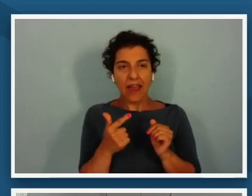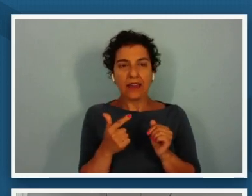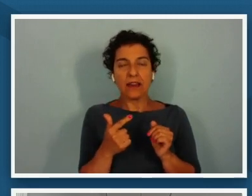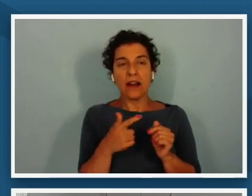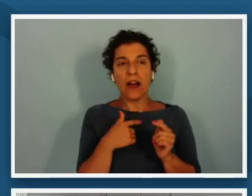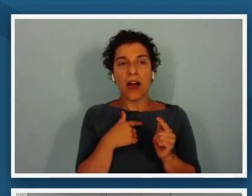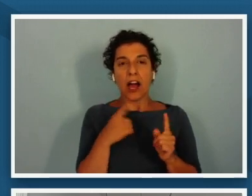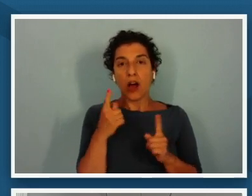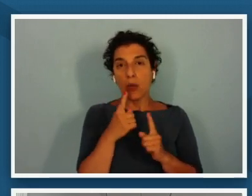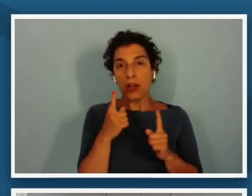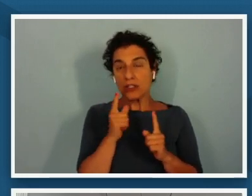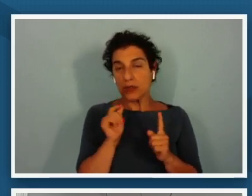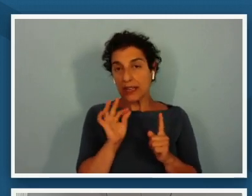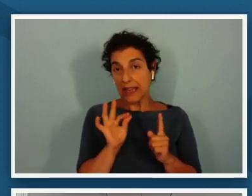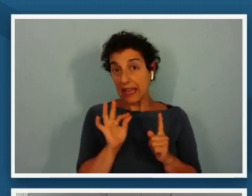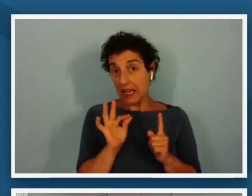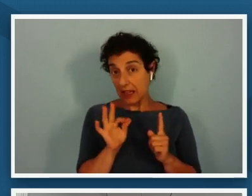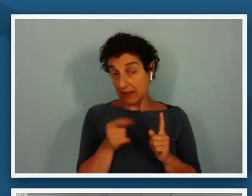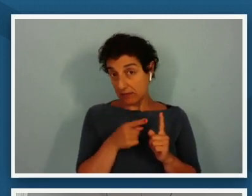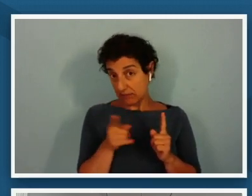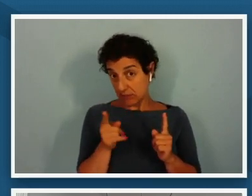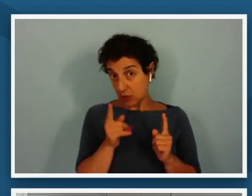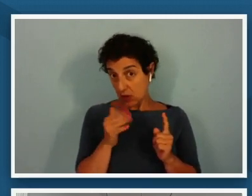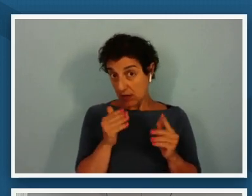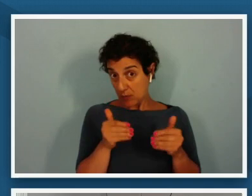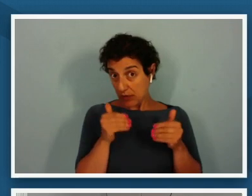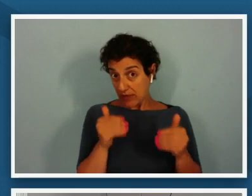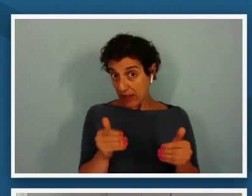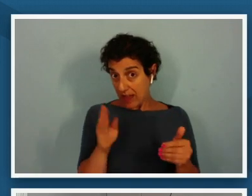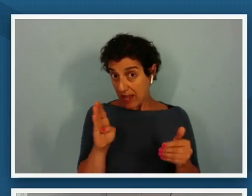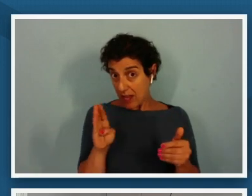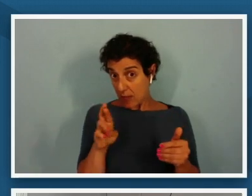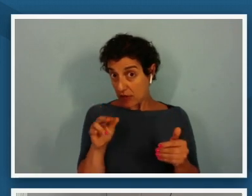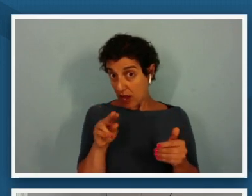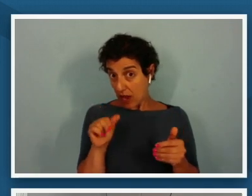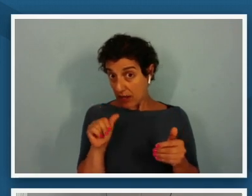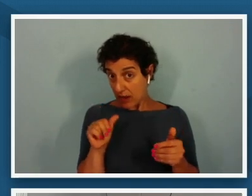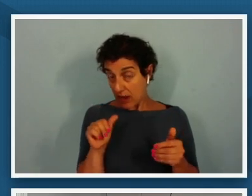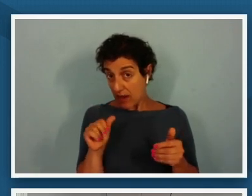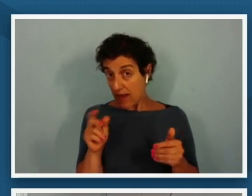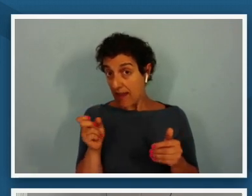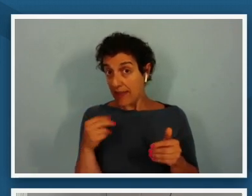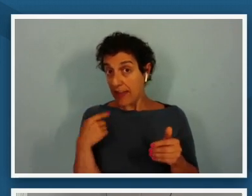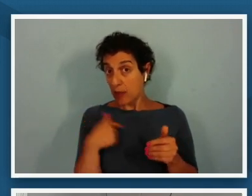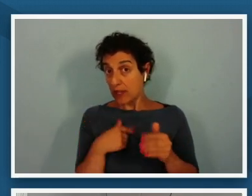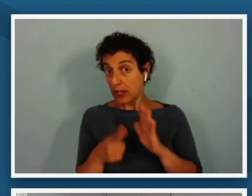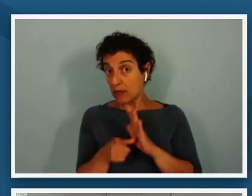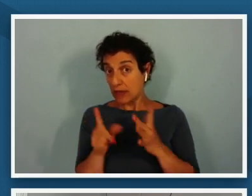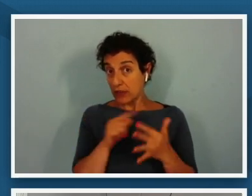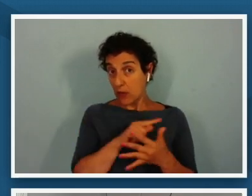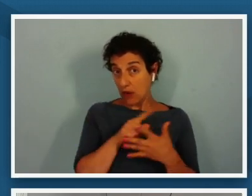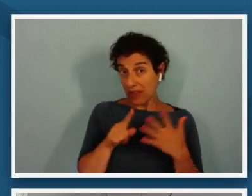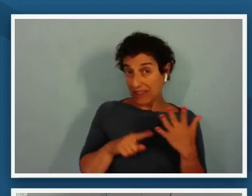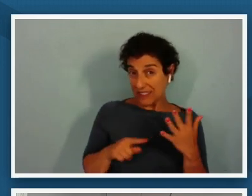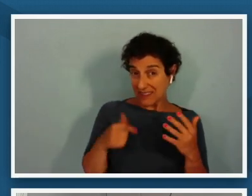you would like to move ahead brianna and then we can review all of these things